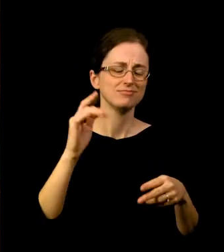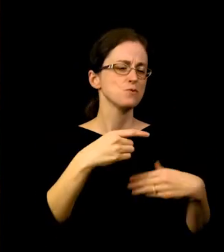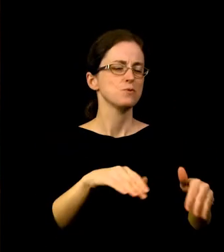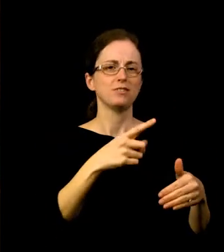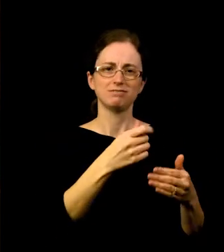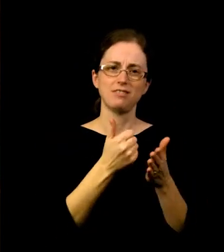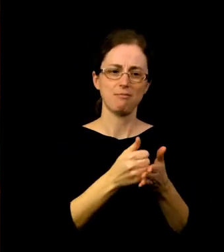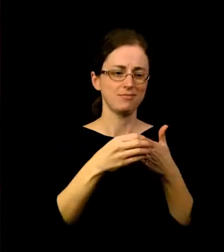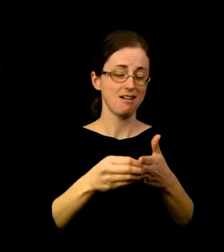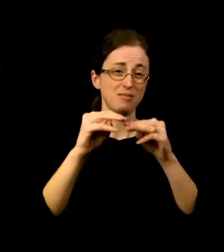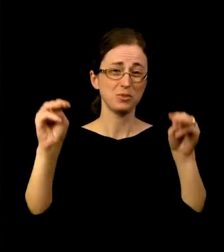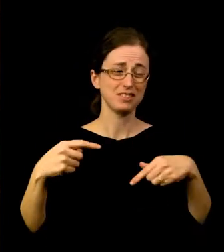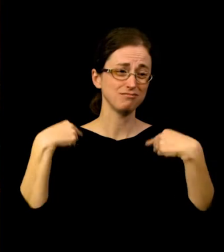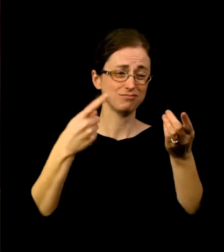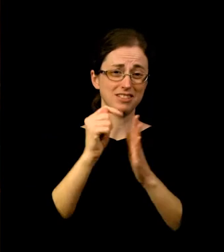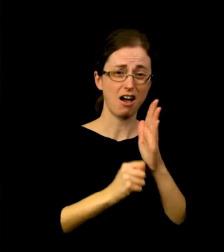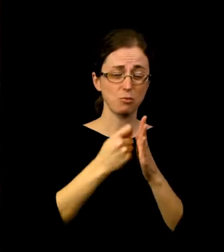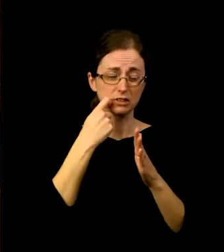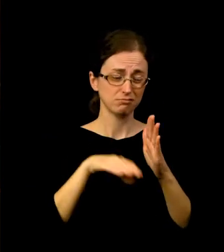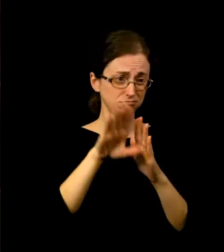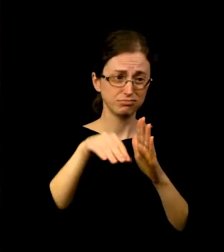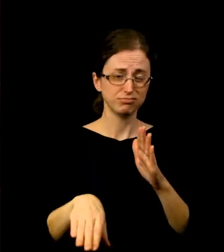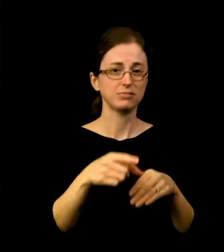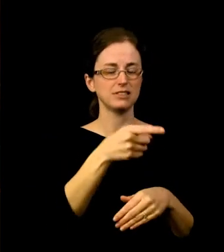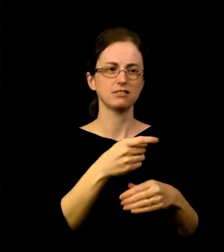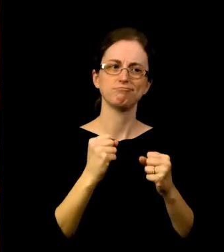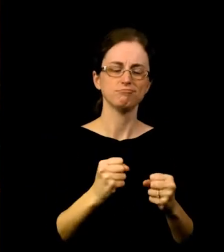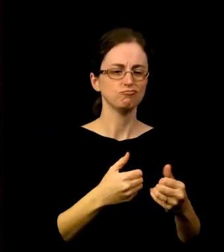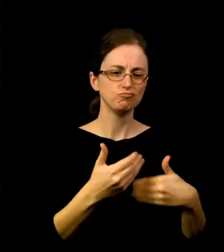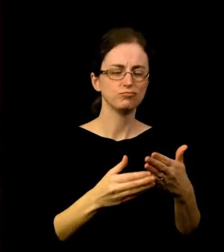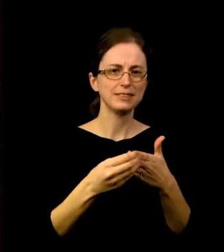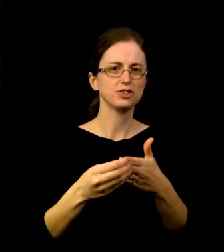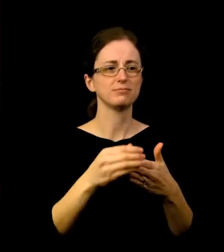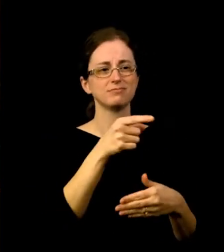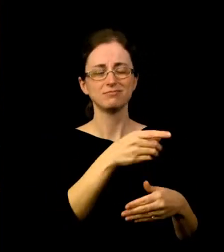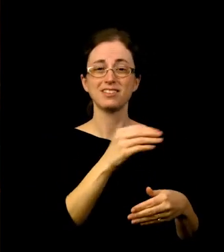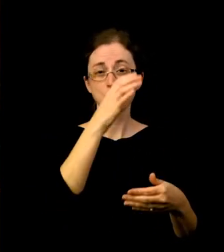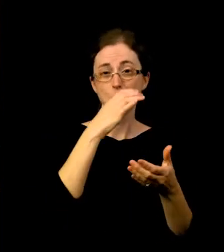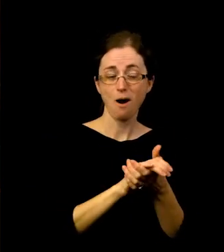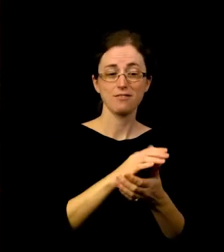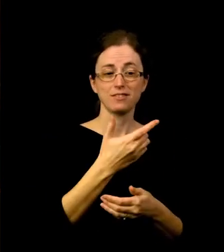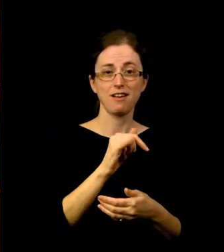Fred’s steady hand and he and his wife Gail’s generosity allowed us to be well positioned to re-emerge in a new and exciting way.